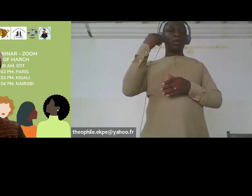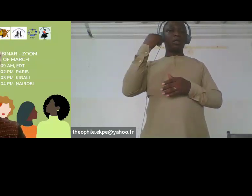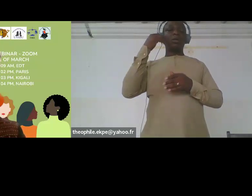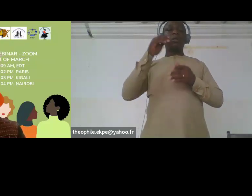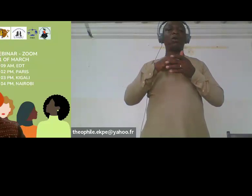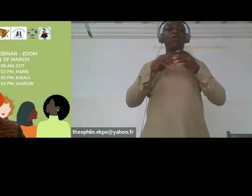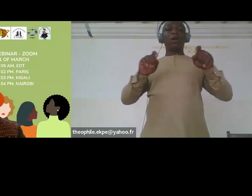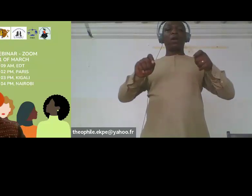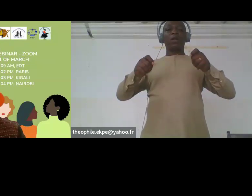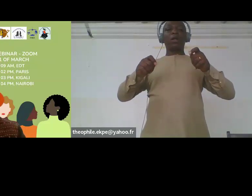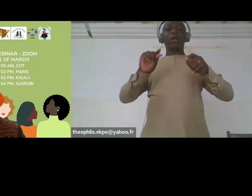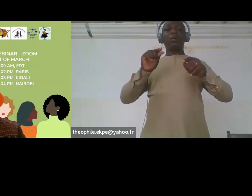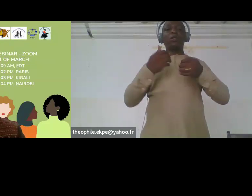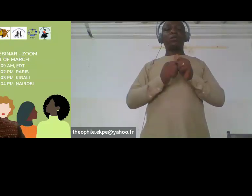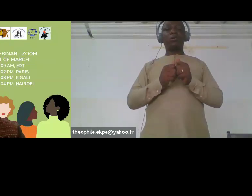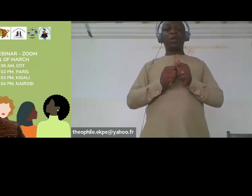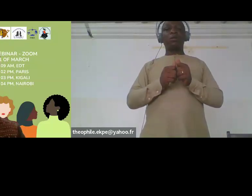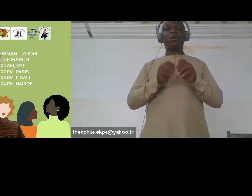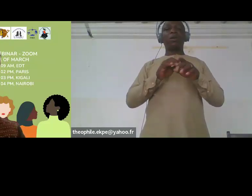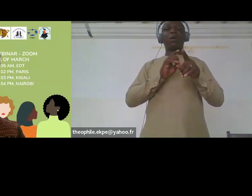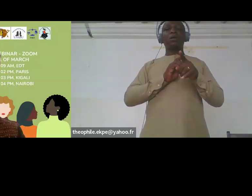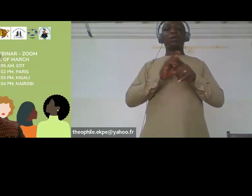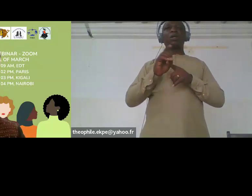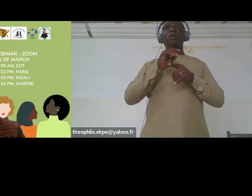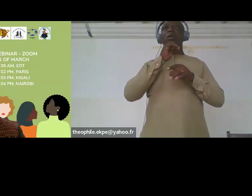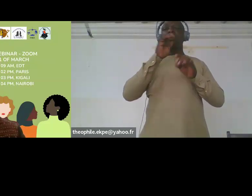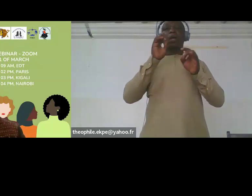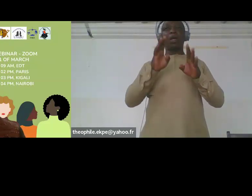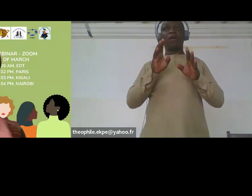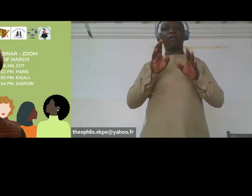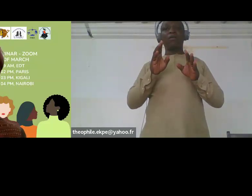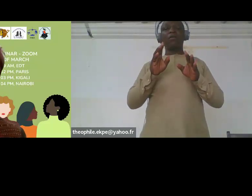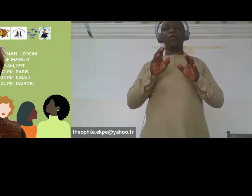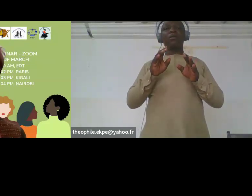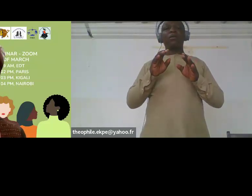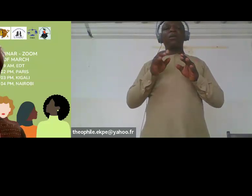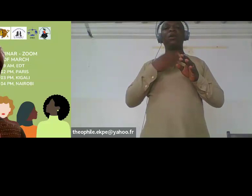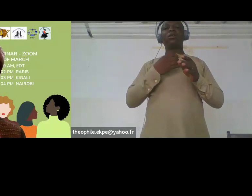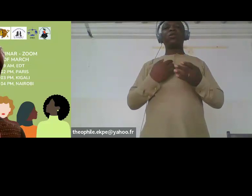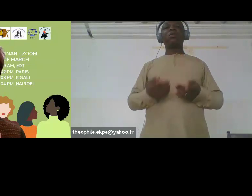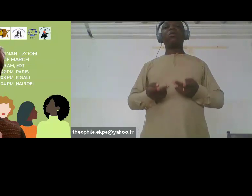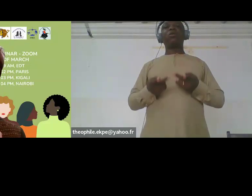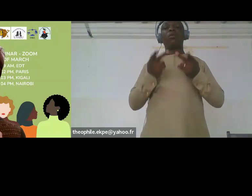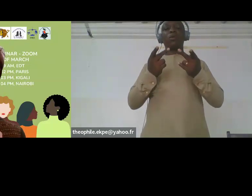No big deal. And I propose